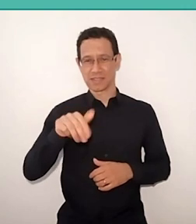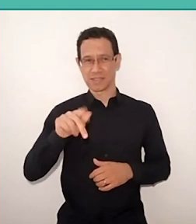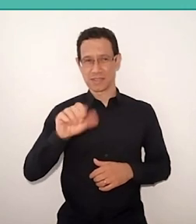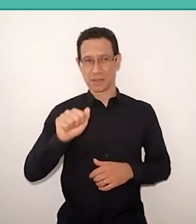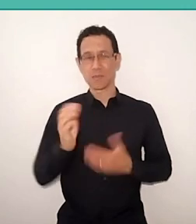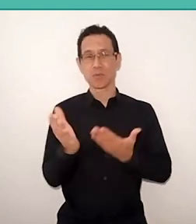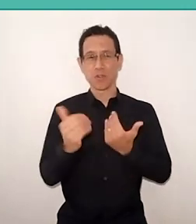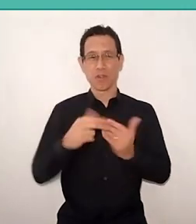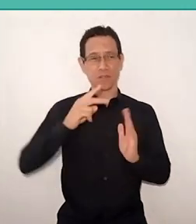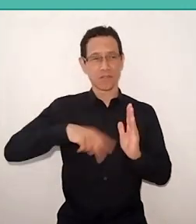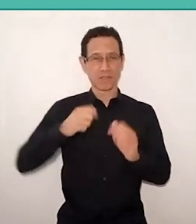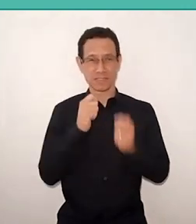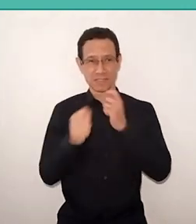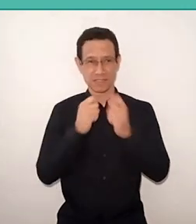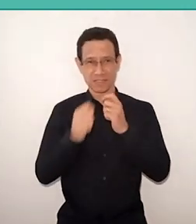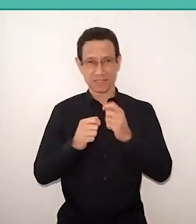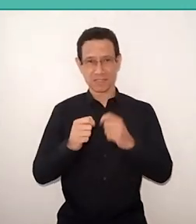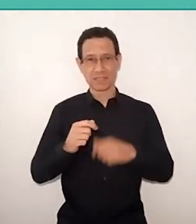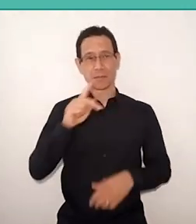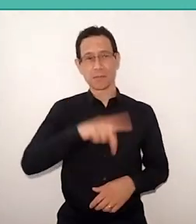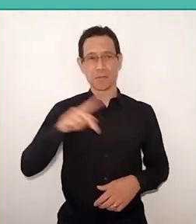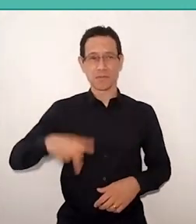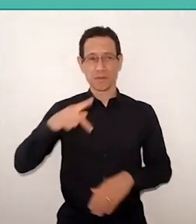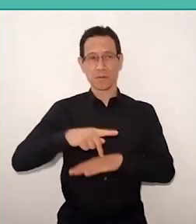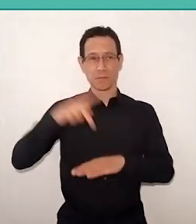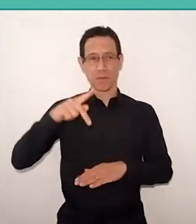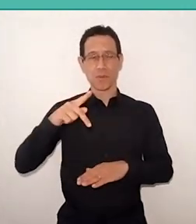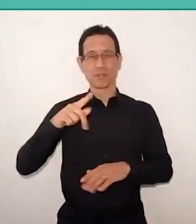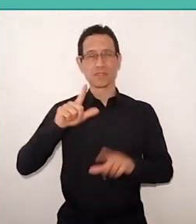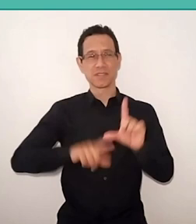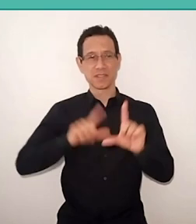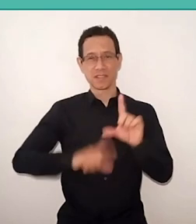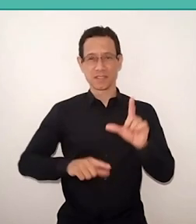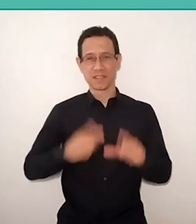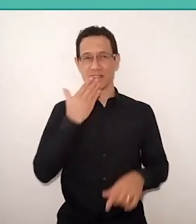postgraduate professor of Literature for Children and Young at the Vera Cruz Institute.